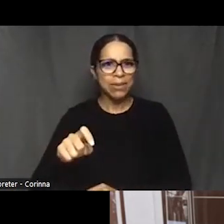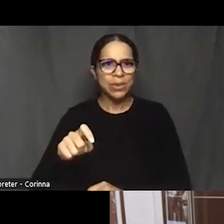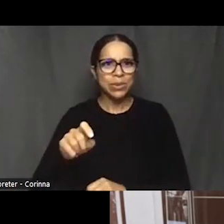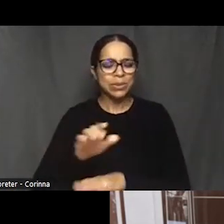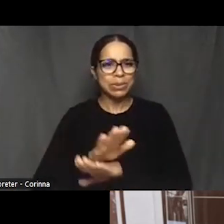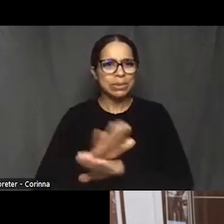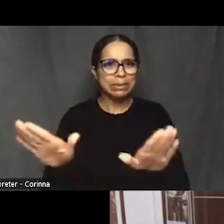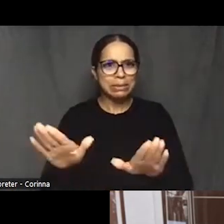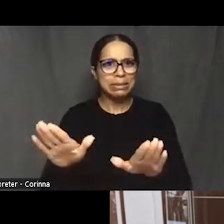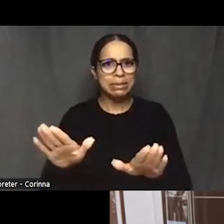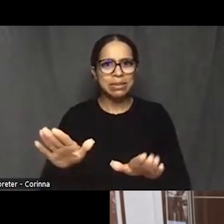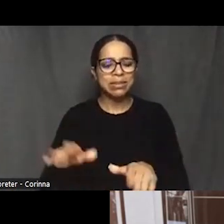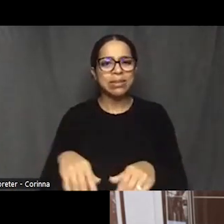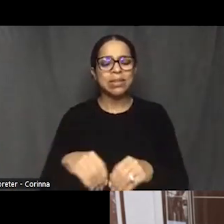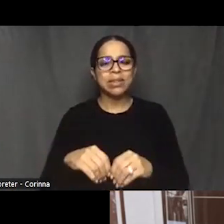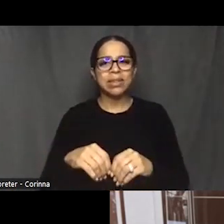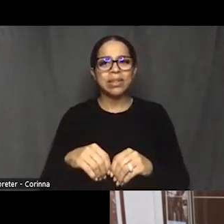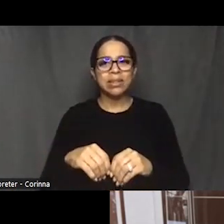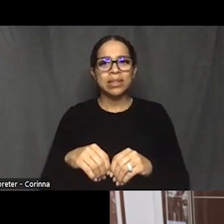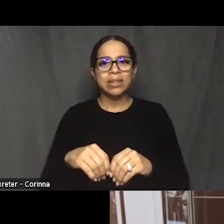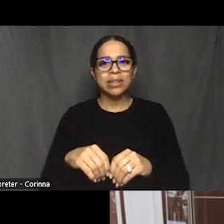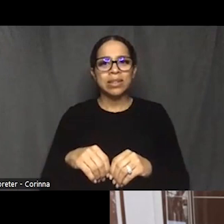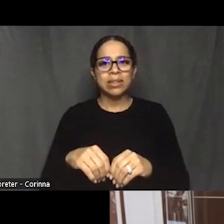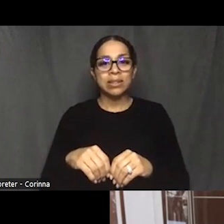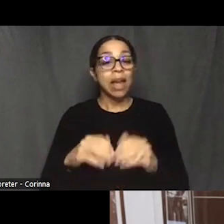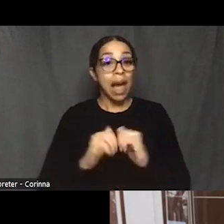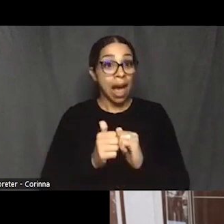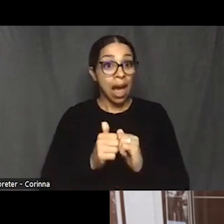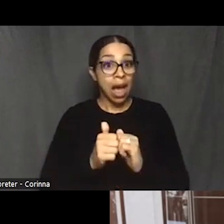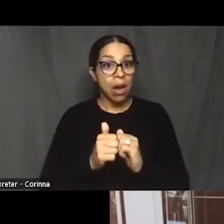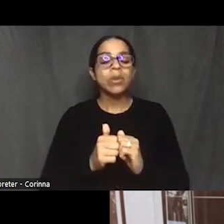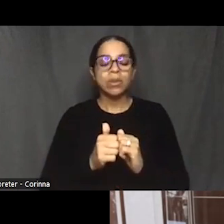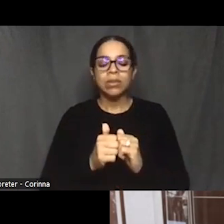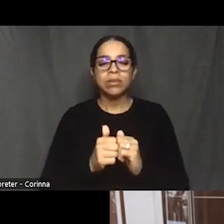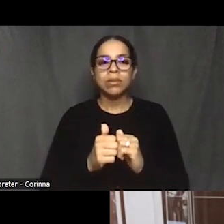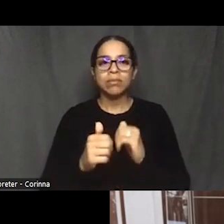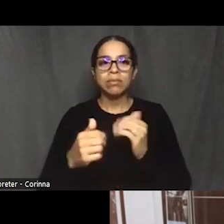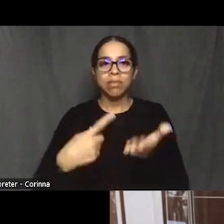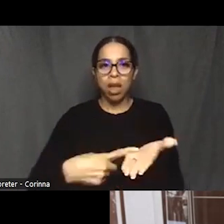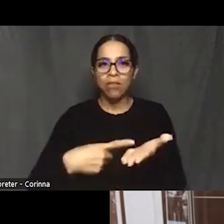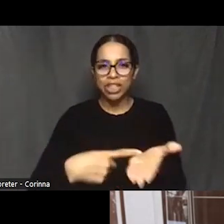it was to do it in the form of a conversation. And so as we did our subsequent interviews,